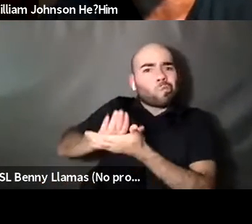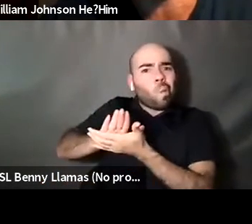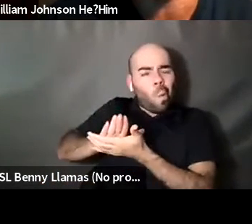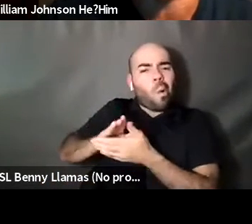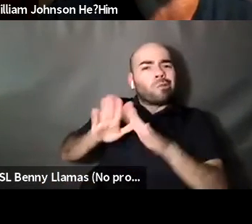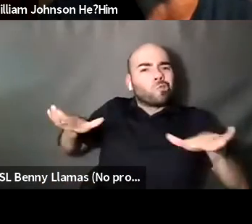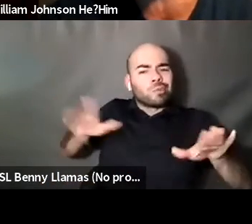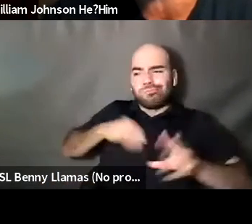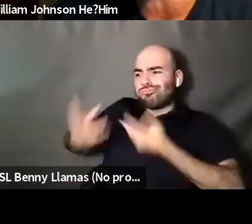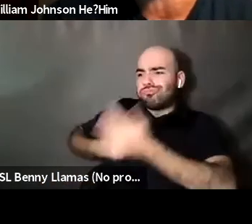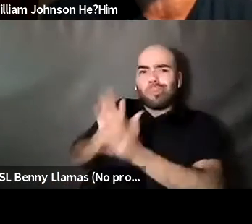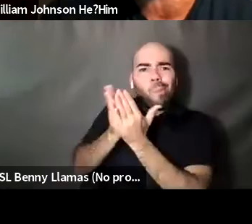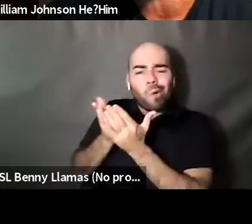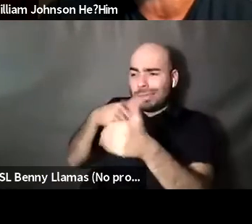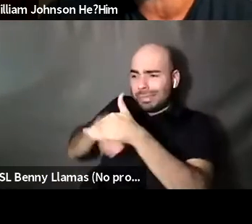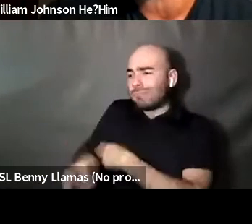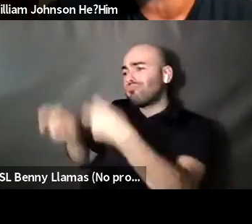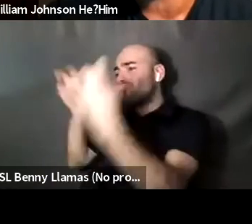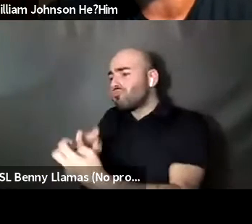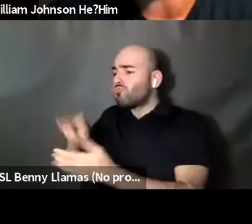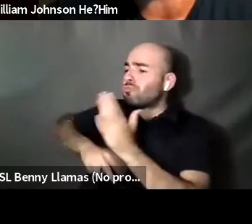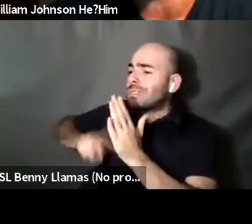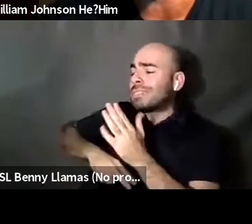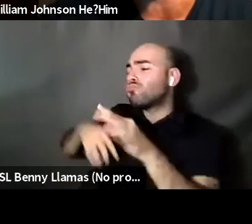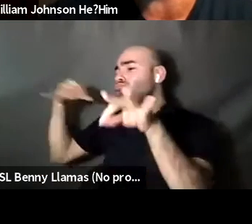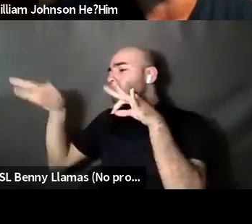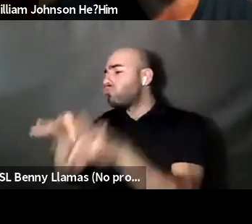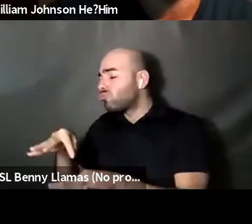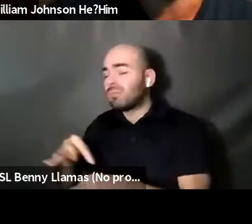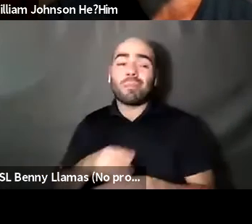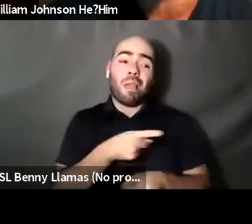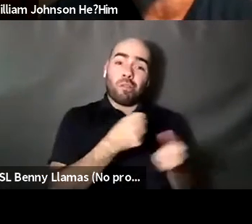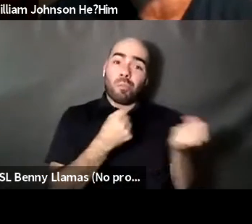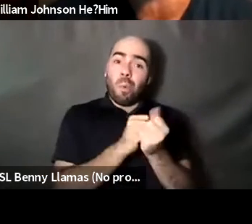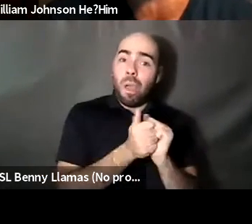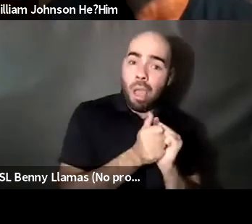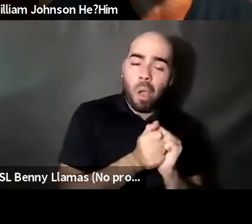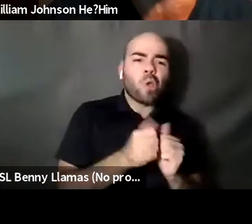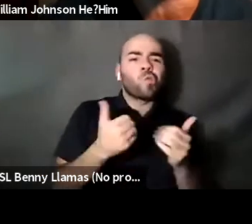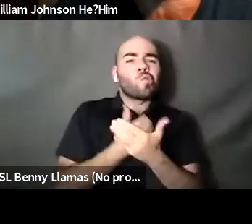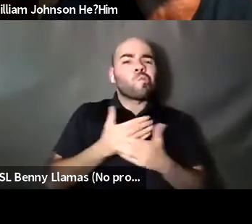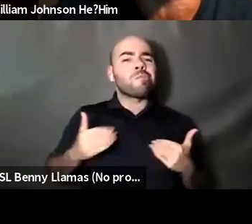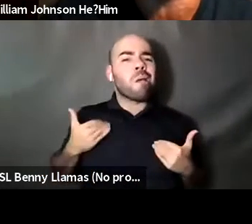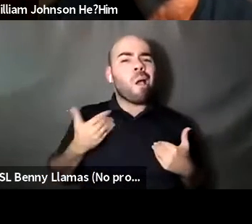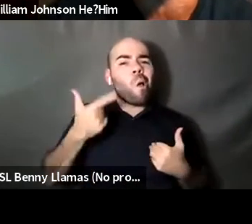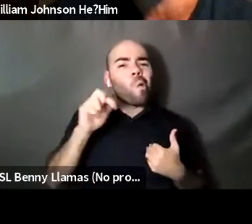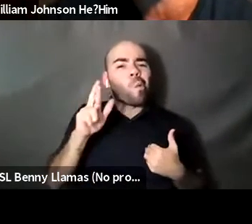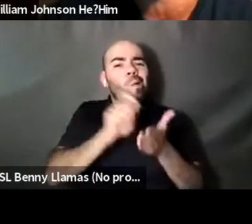William Johnson He?Him: And we prepare future generations of queer writers but offering residences and workshops exclusively for LGBT Q writers